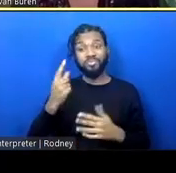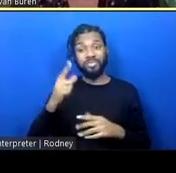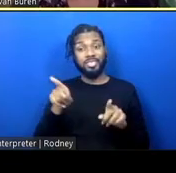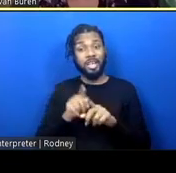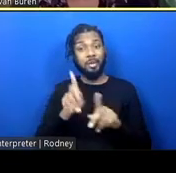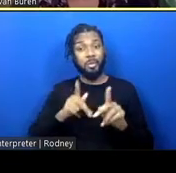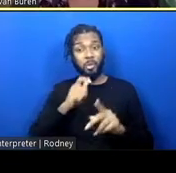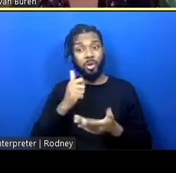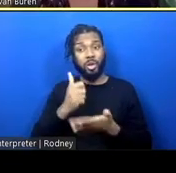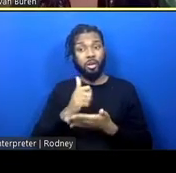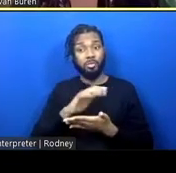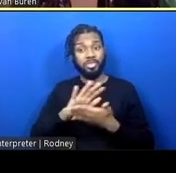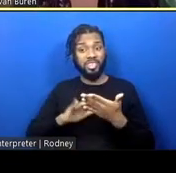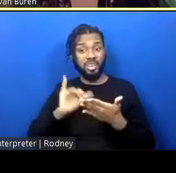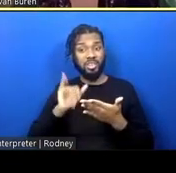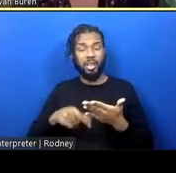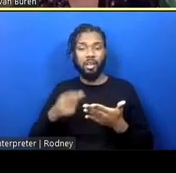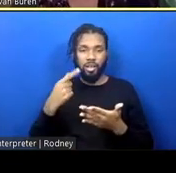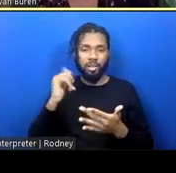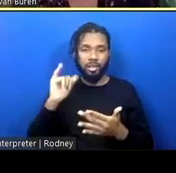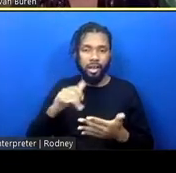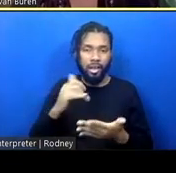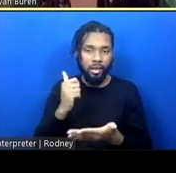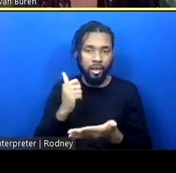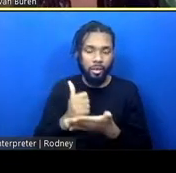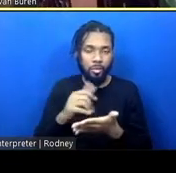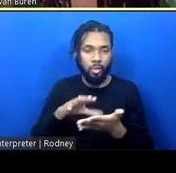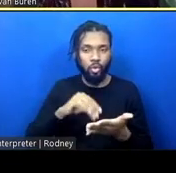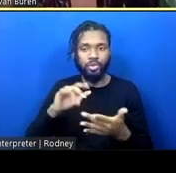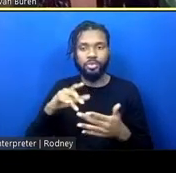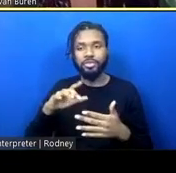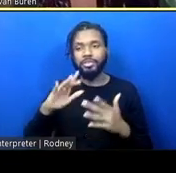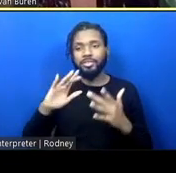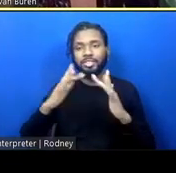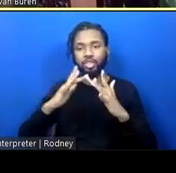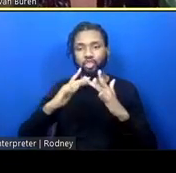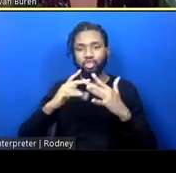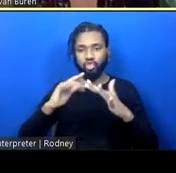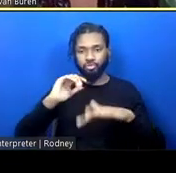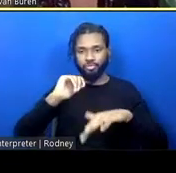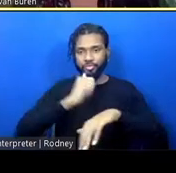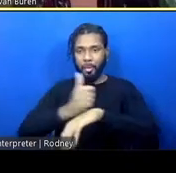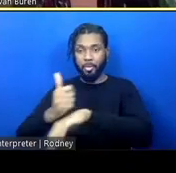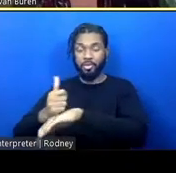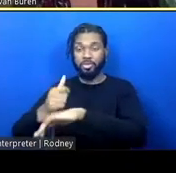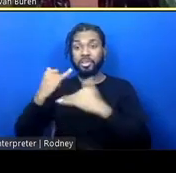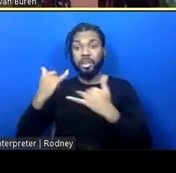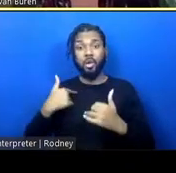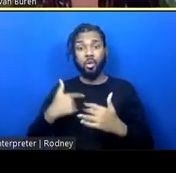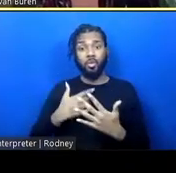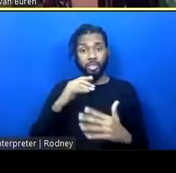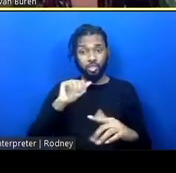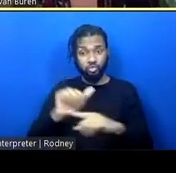digital fabrication, right? So, now we're using our work to help train folks to get living wage jobs, right?